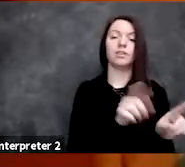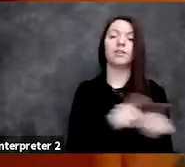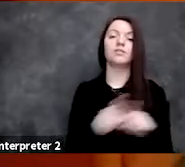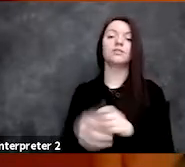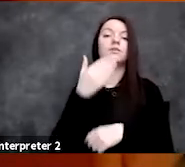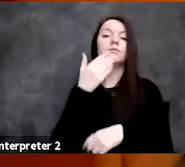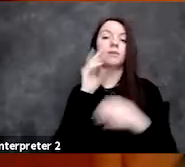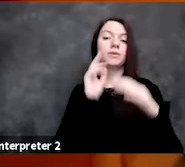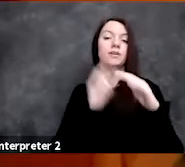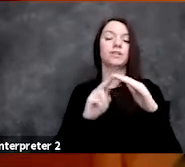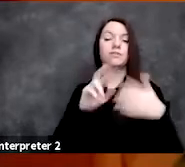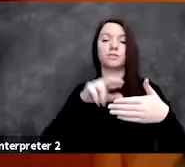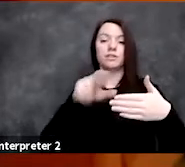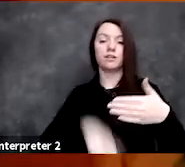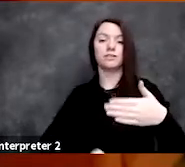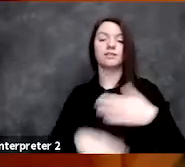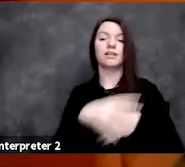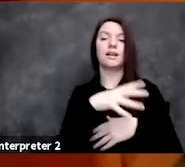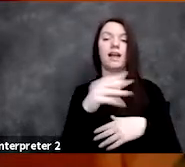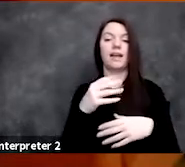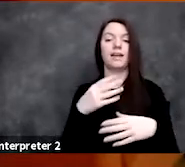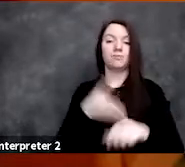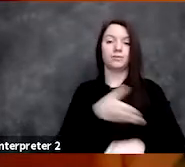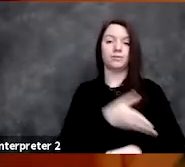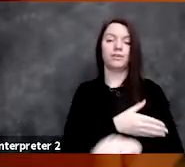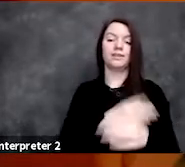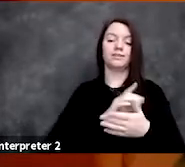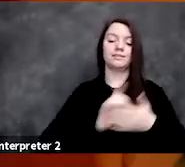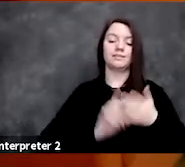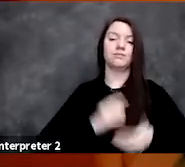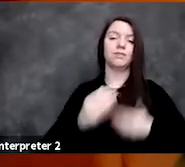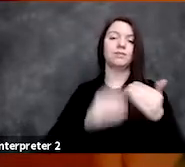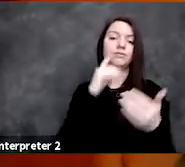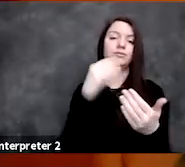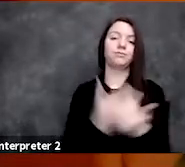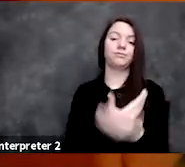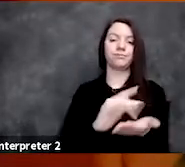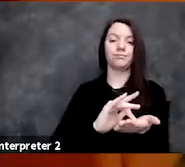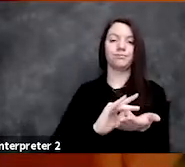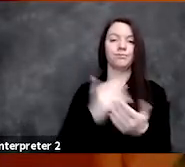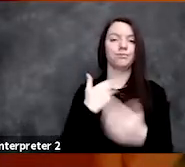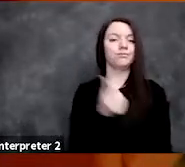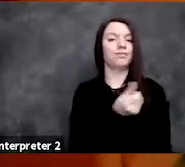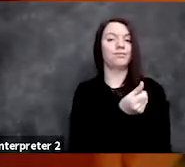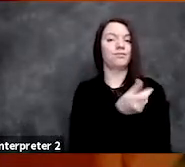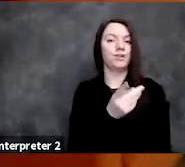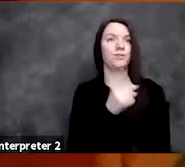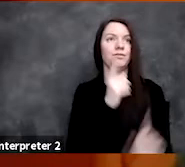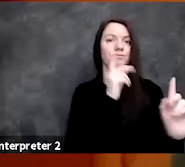and streaming the design of new drugs, just to name a couple ambitious areas of research.